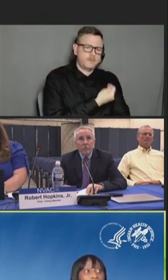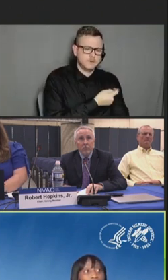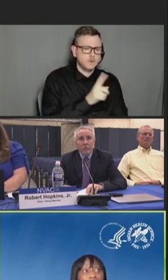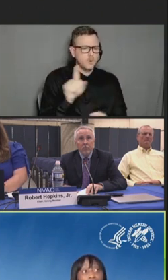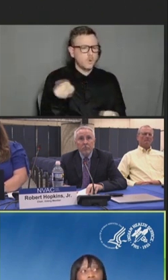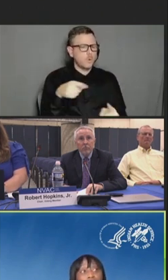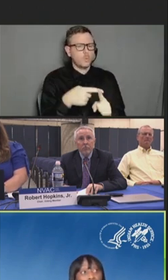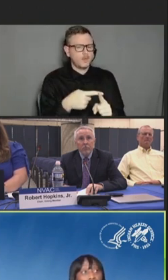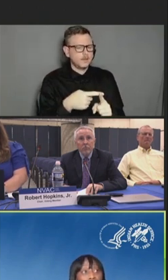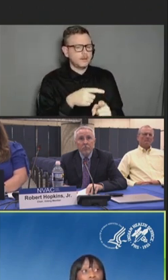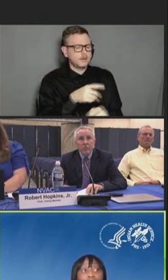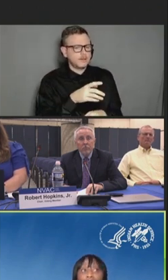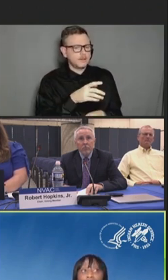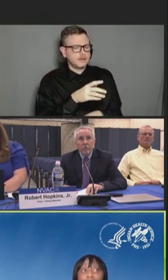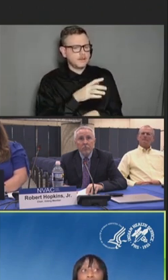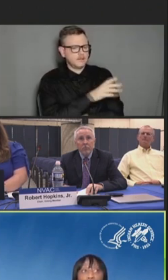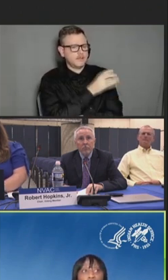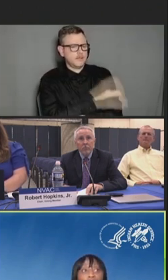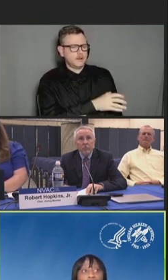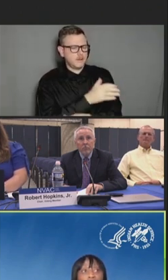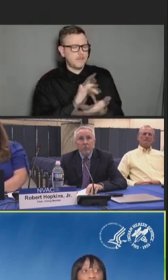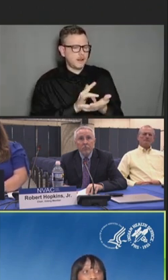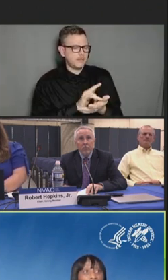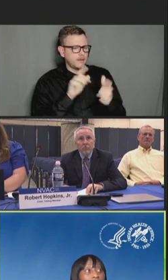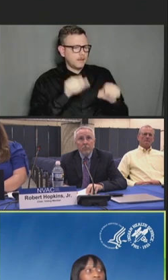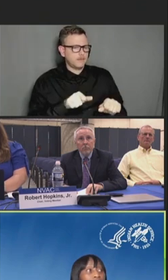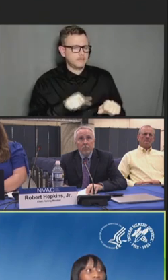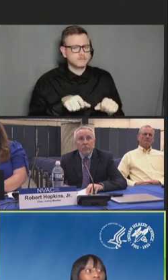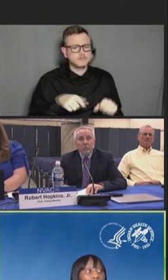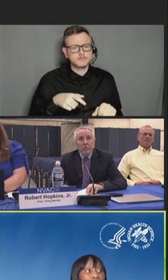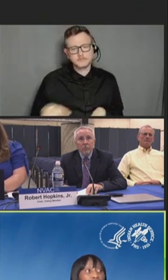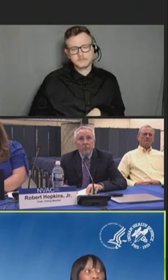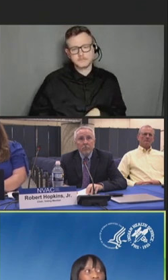This includes all ACIP-recommended vaccines in all age groups.